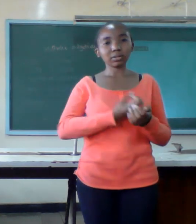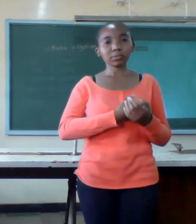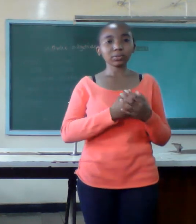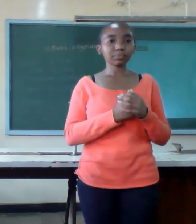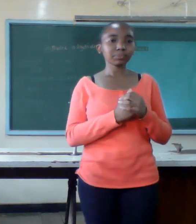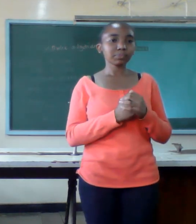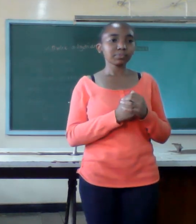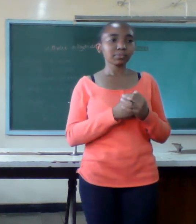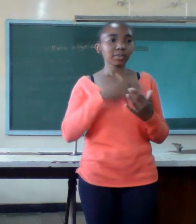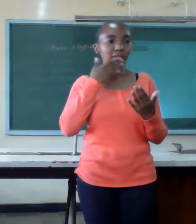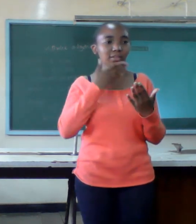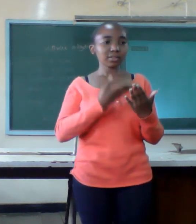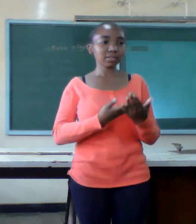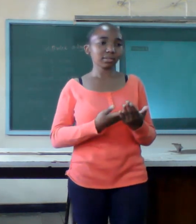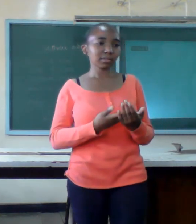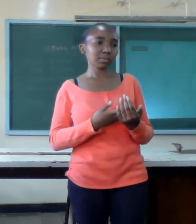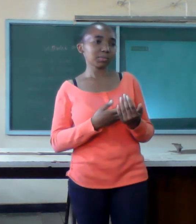thank you thank you thank you